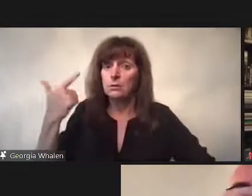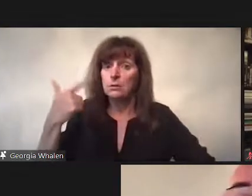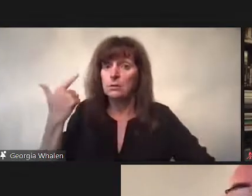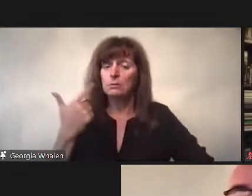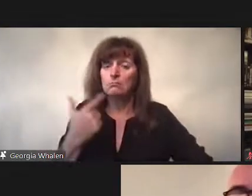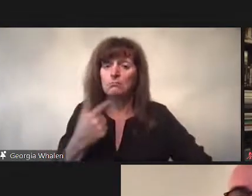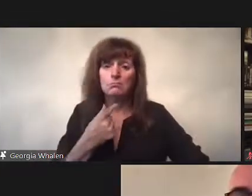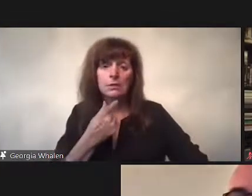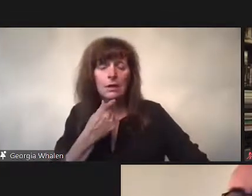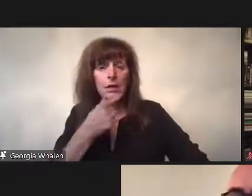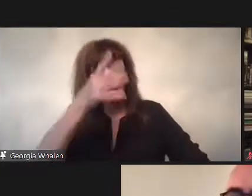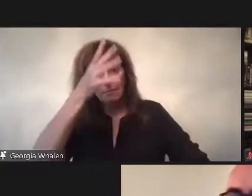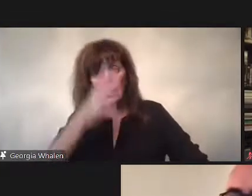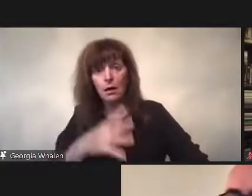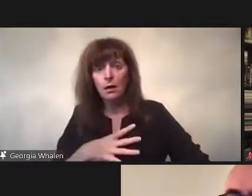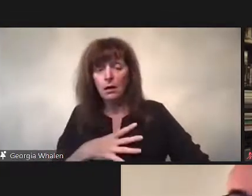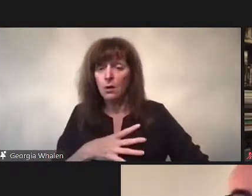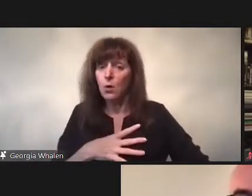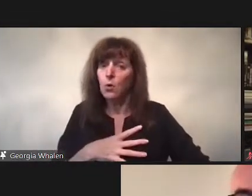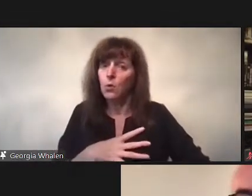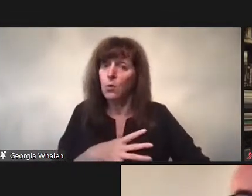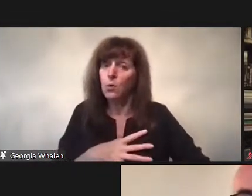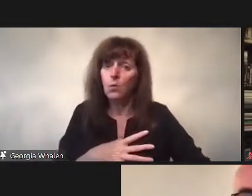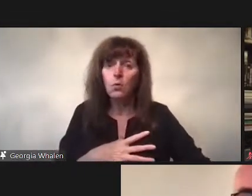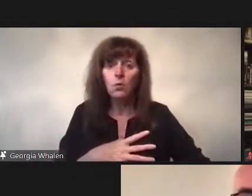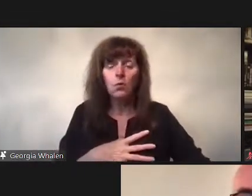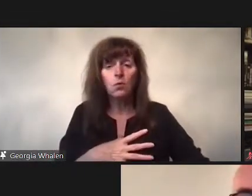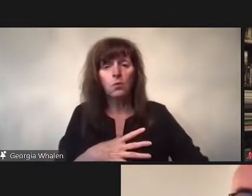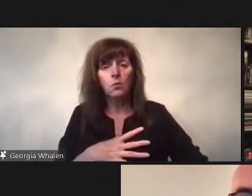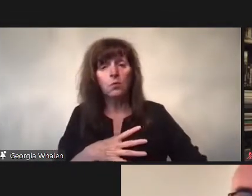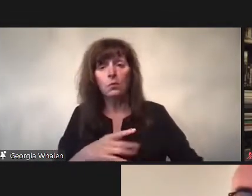At the same time it was interesting to see the reimgerance or boom of cruising in parks.